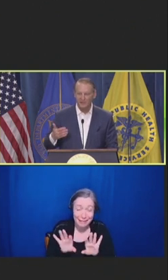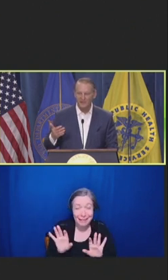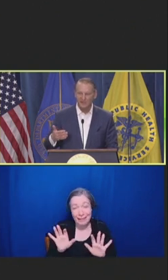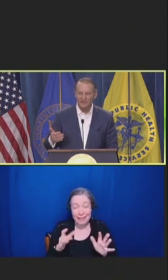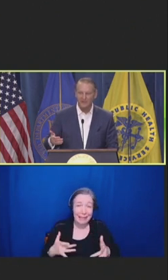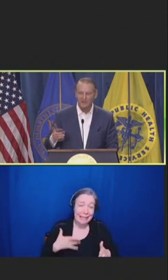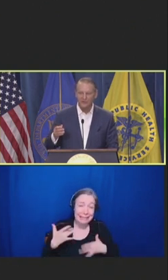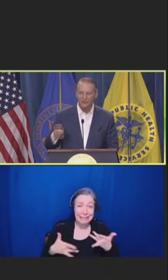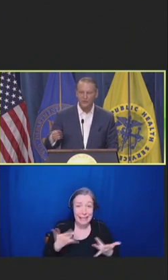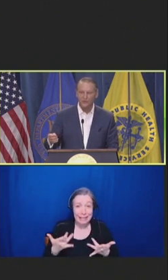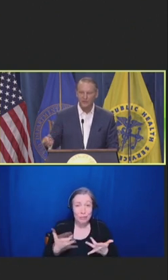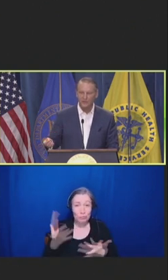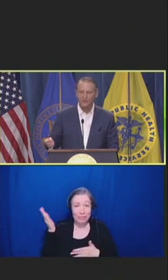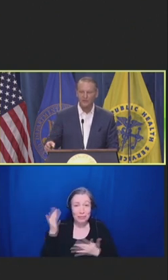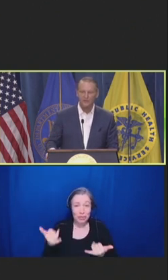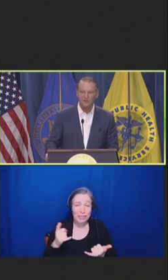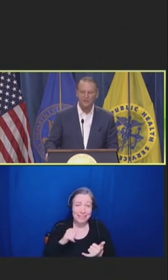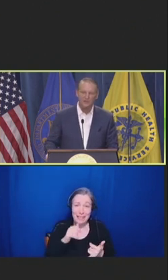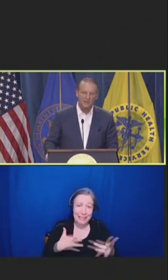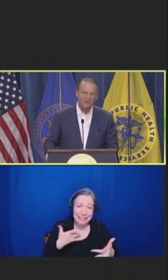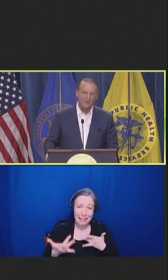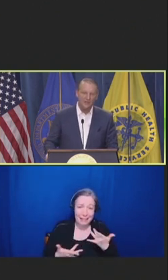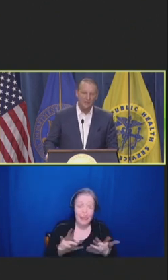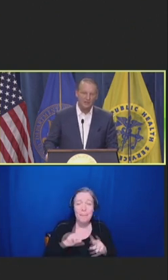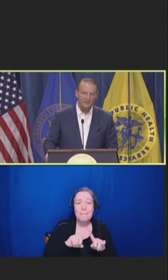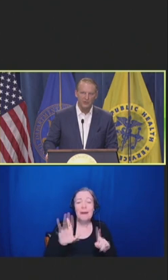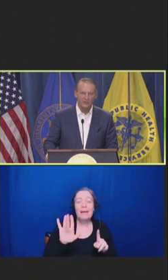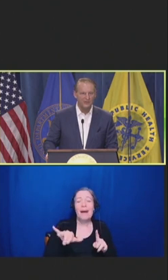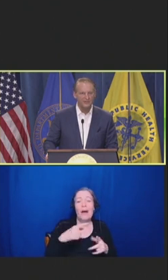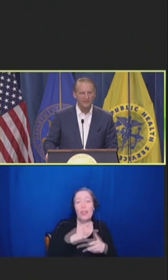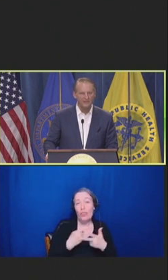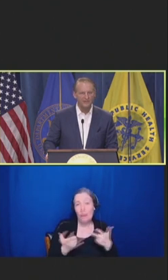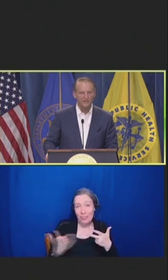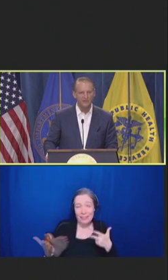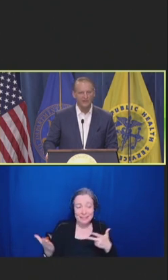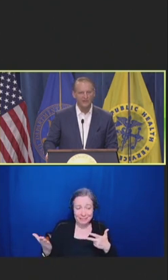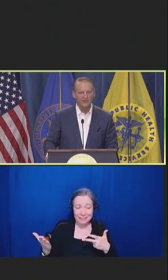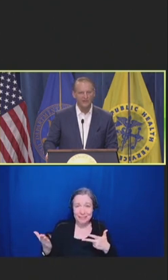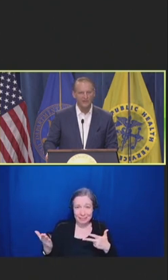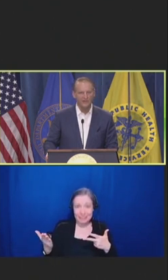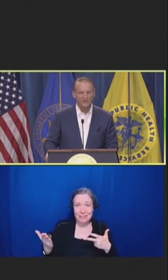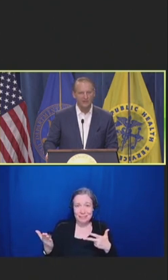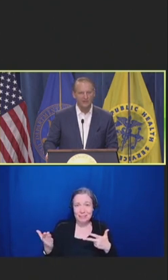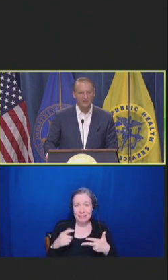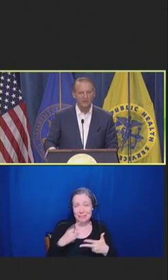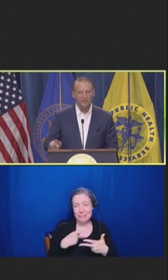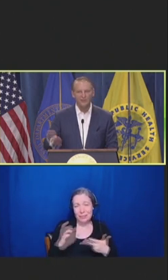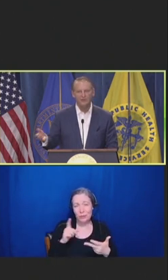about the true administration burdens that physicians are facing to achieve the goals